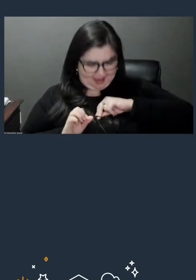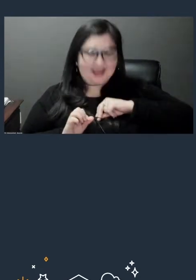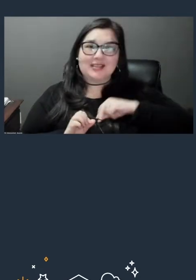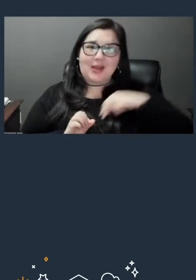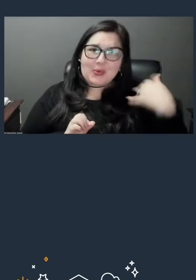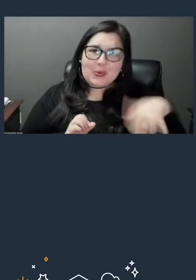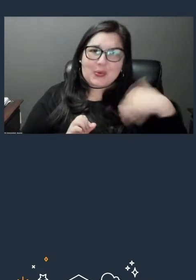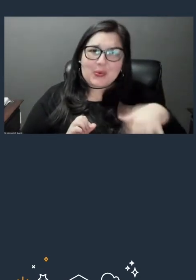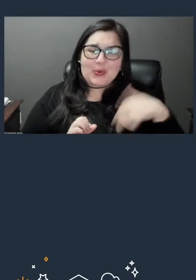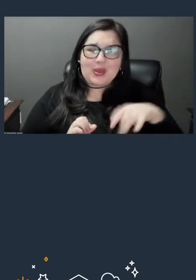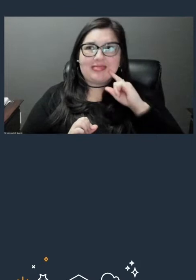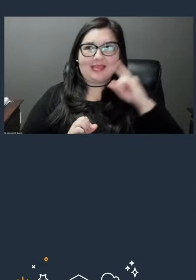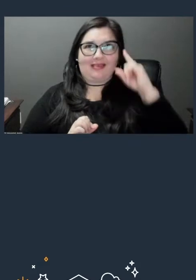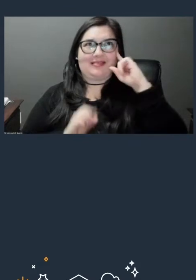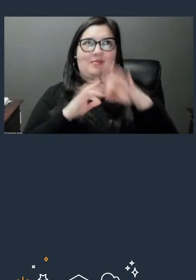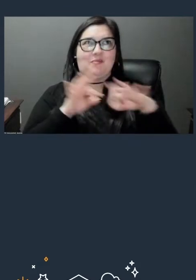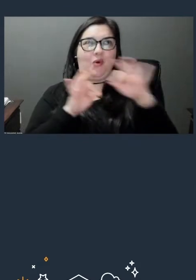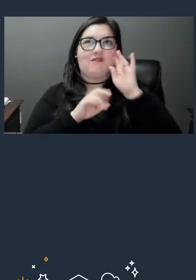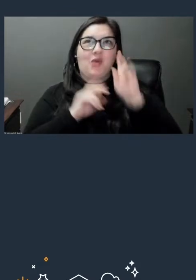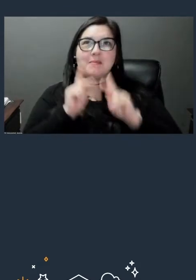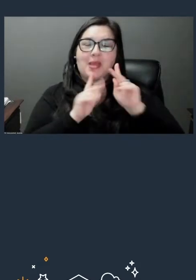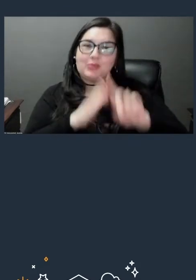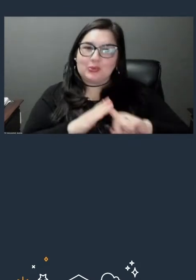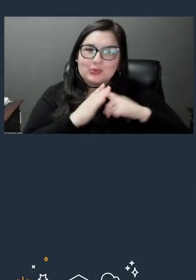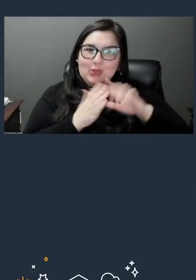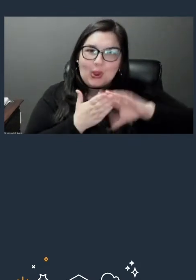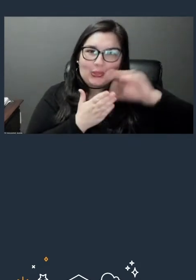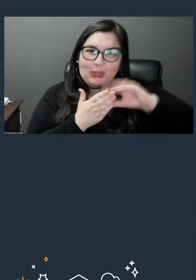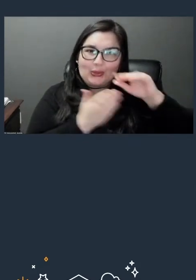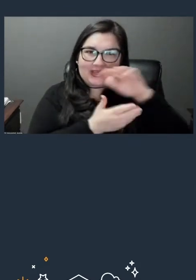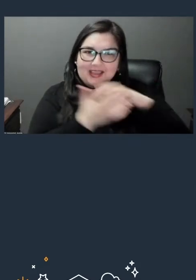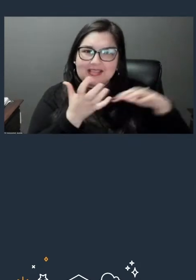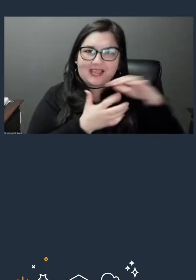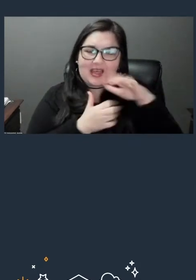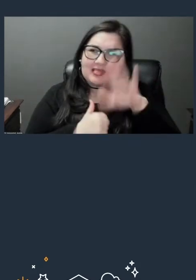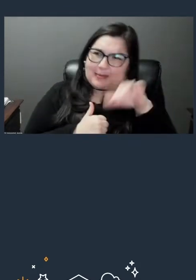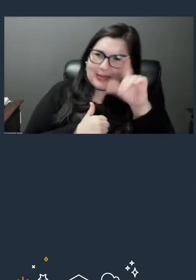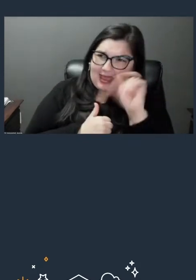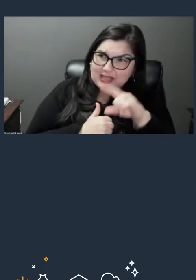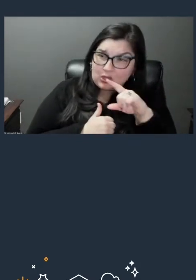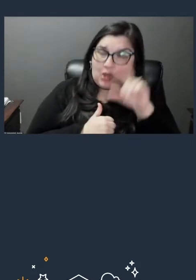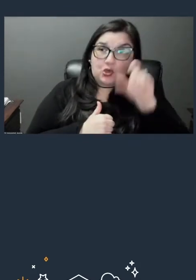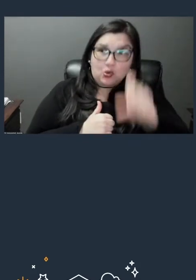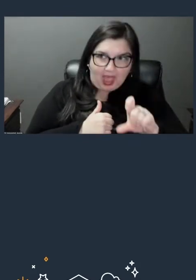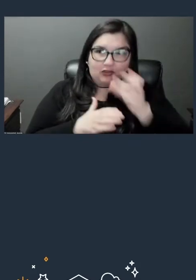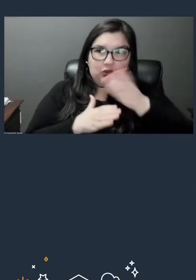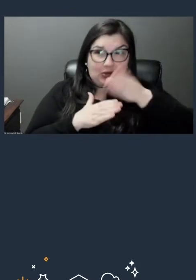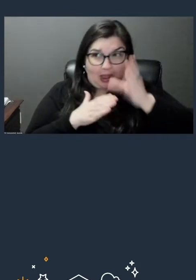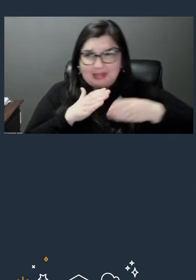So that's awesome, but do you have to complete the full learning course to attempt to get the badge,